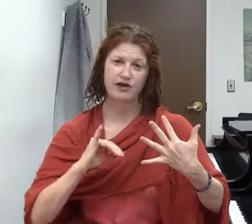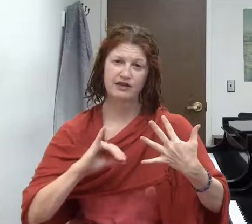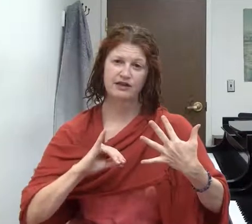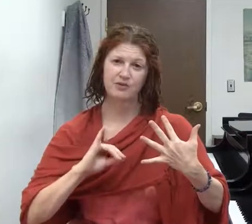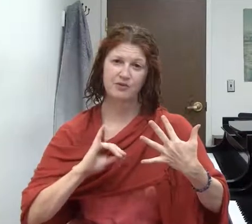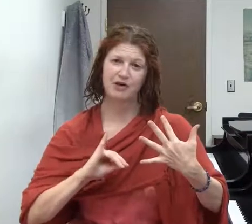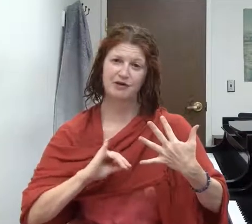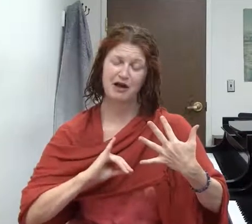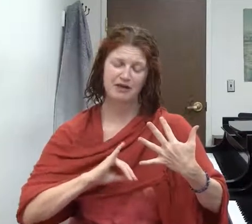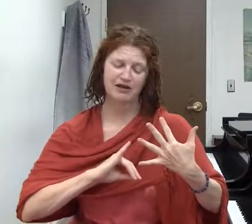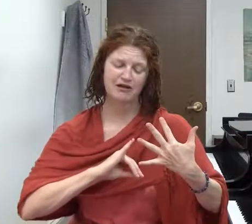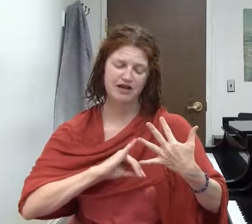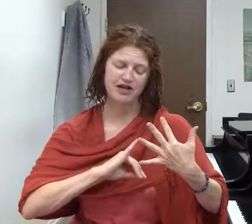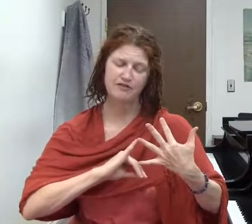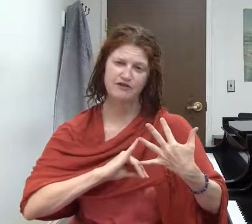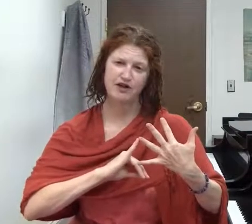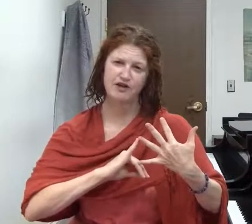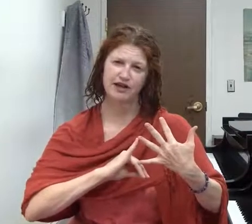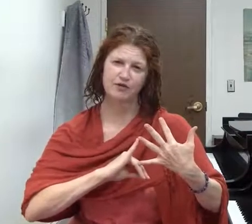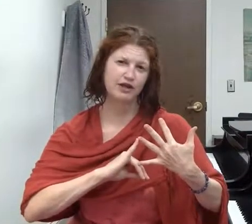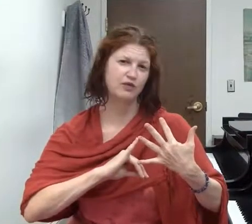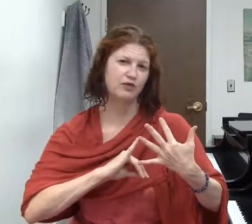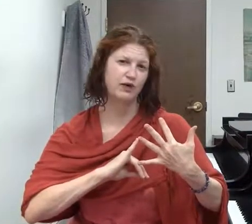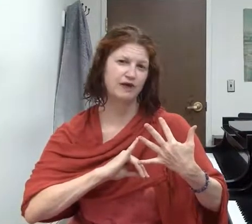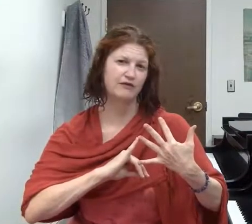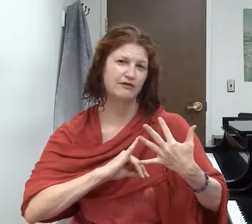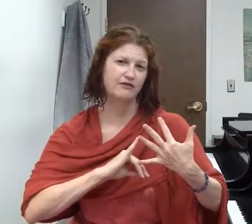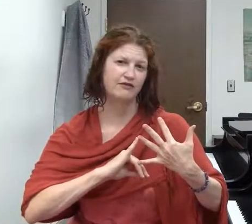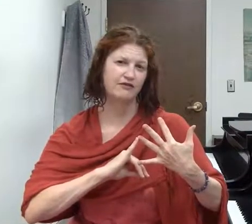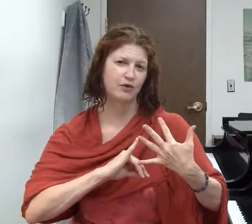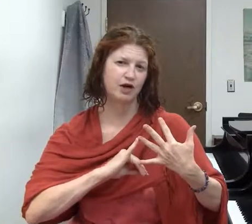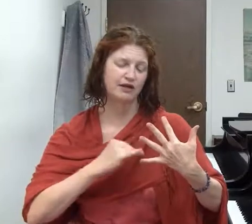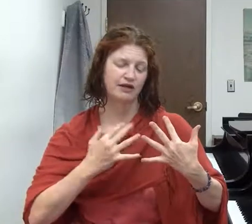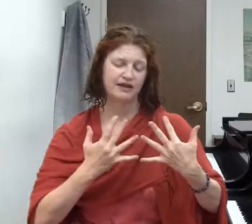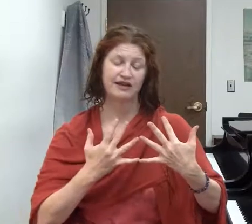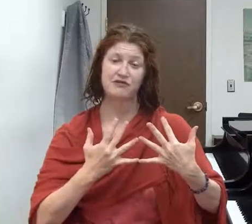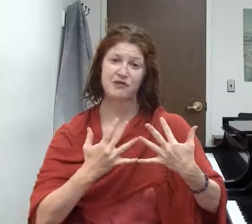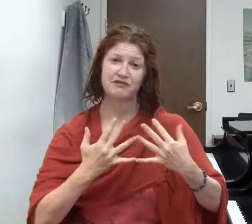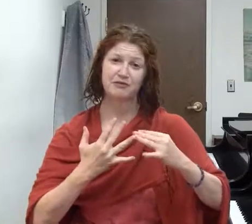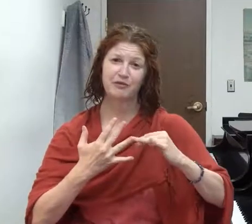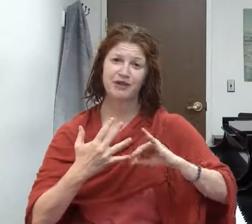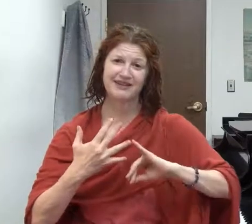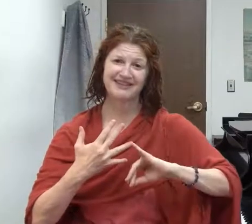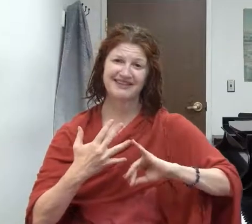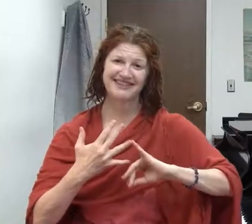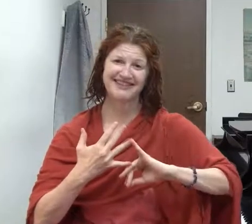and then I turn my other hand into a one-eared llama, look at how much farther I can reach between 5 and 4. And of course it's true in both hands.